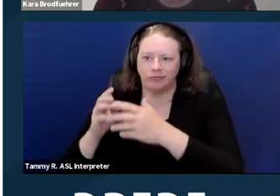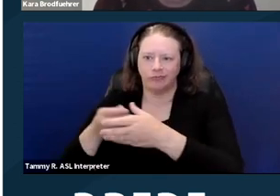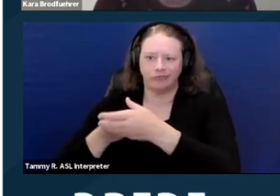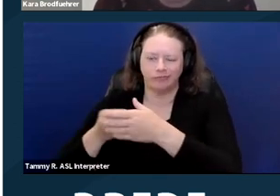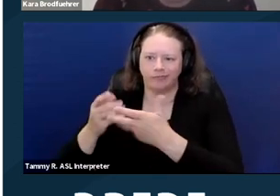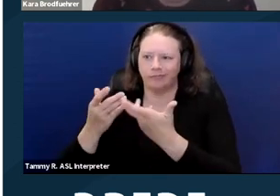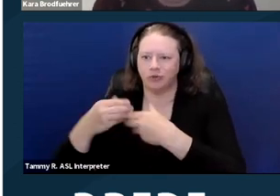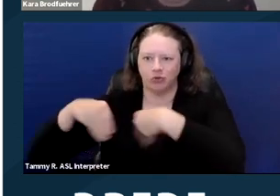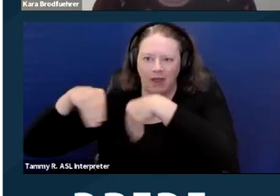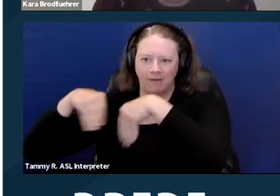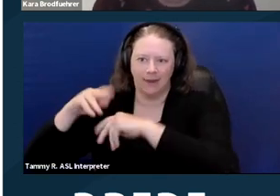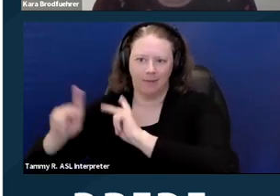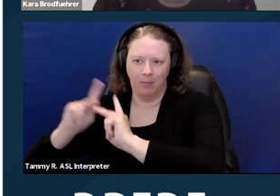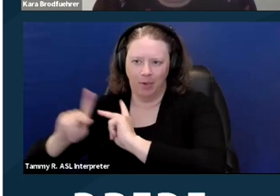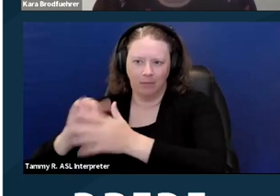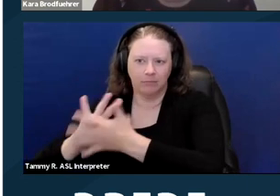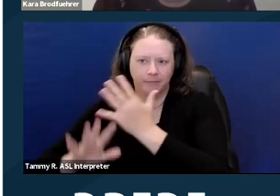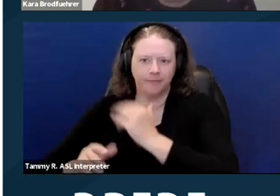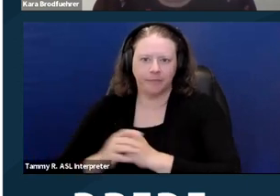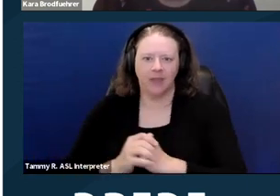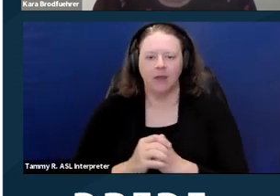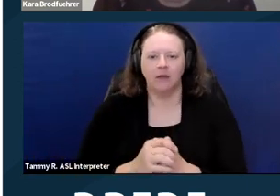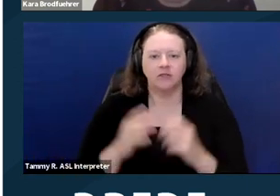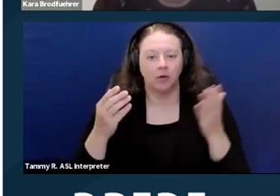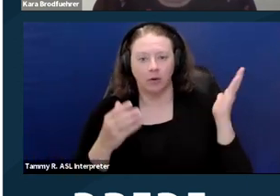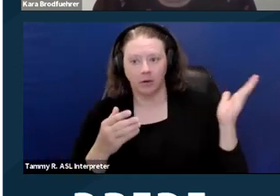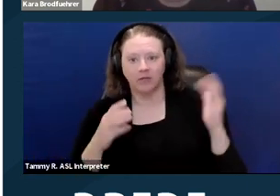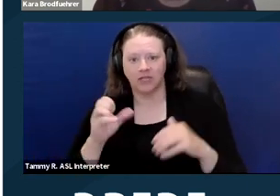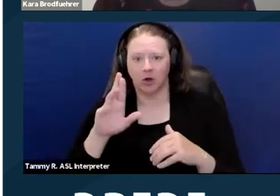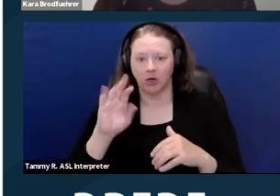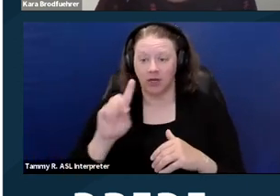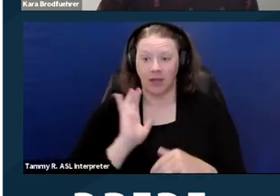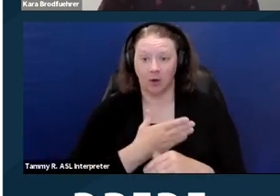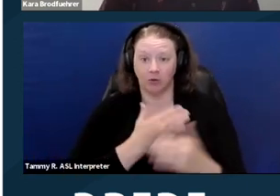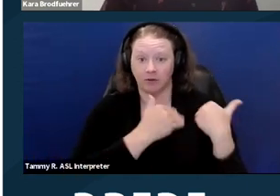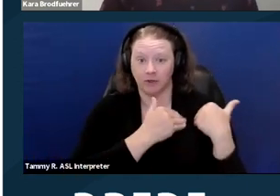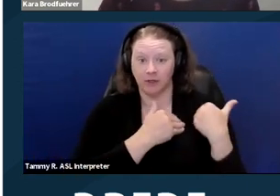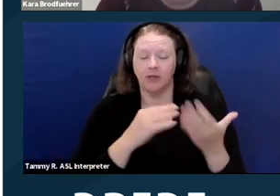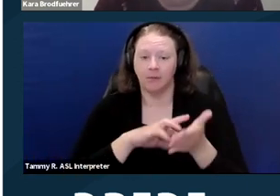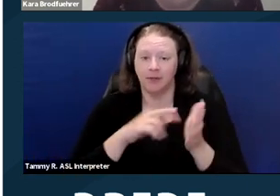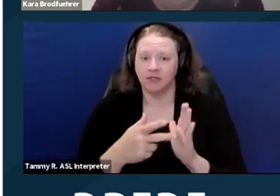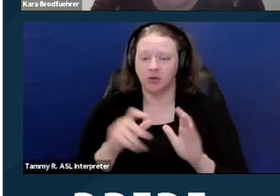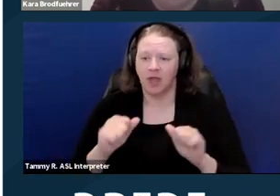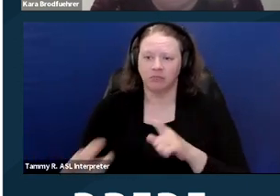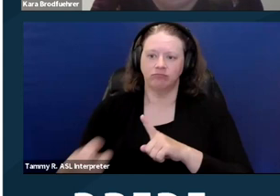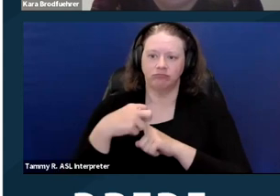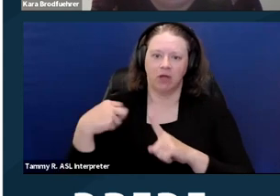that people can go to if they have been subject to discrimination in housing or employment.